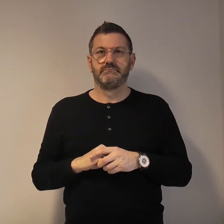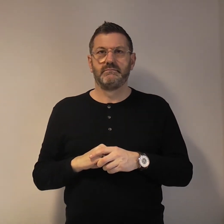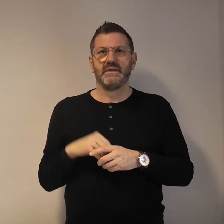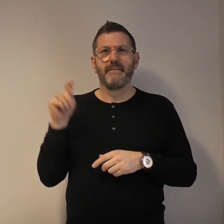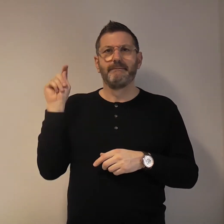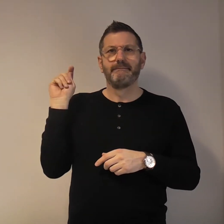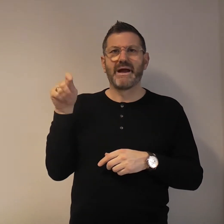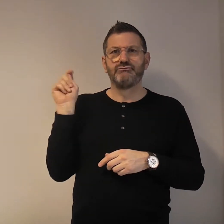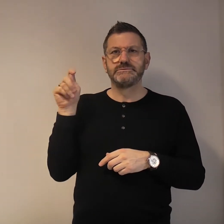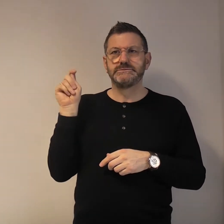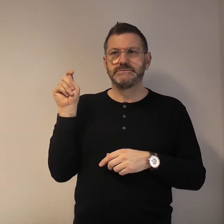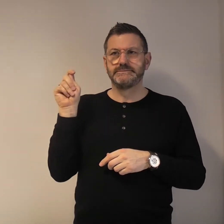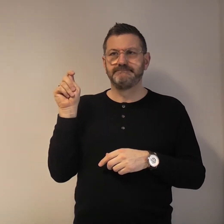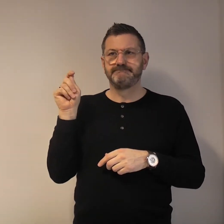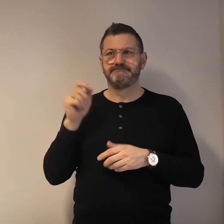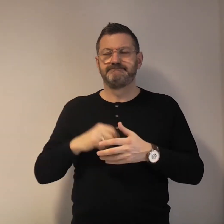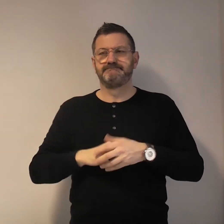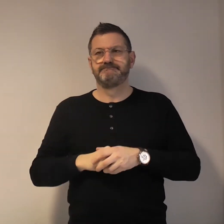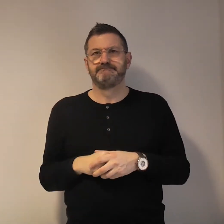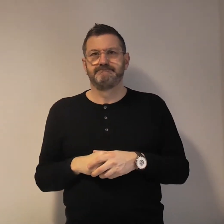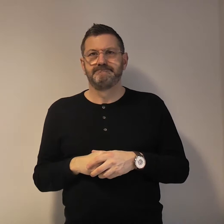Parrot.